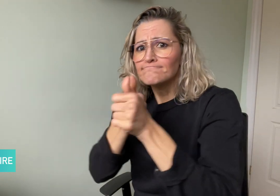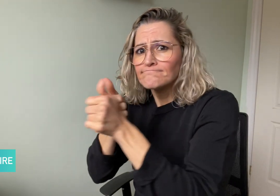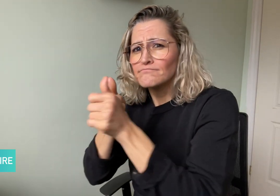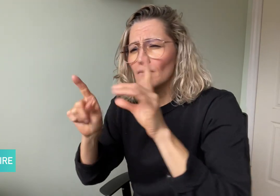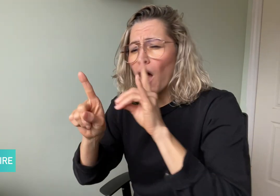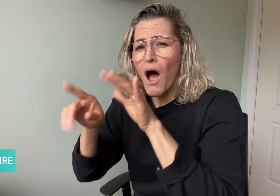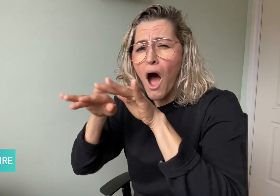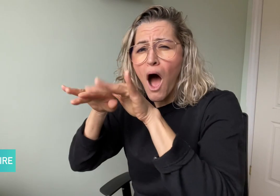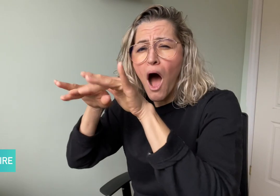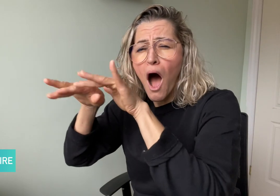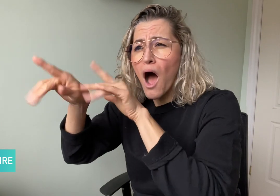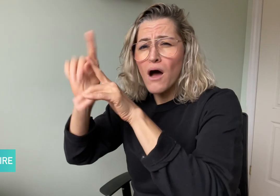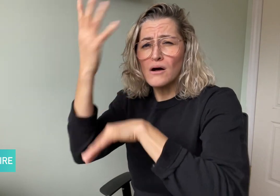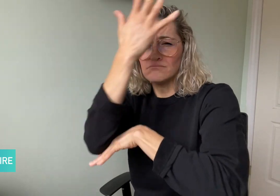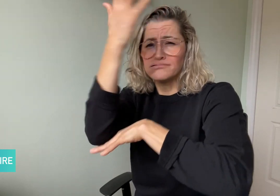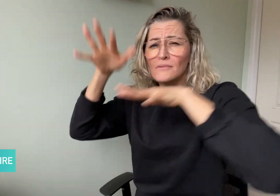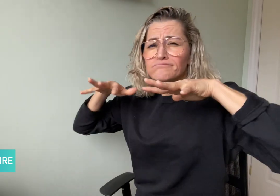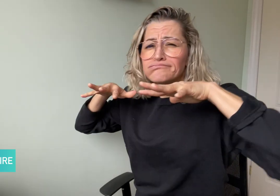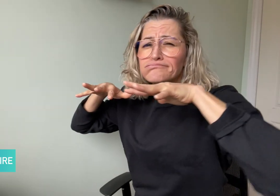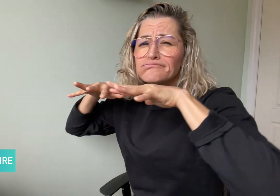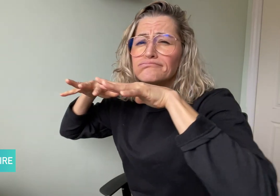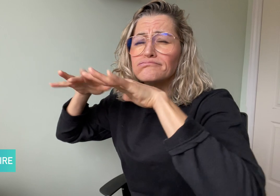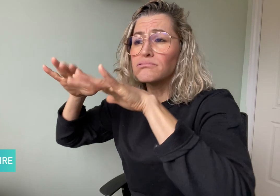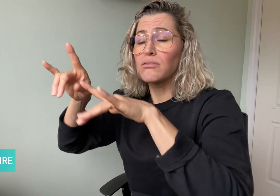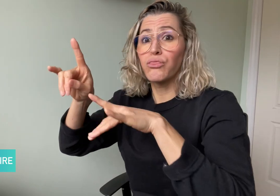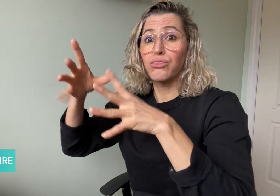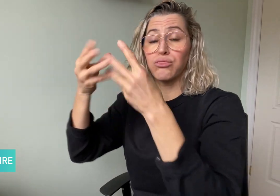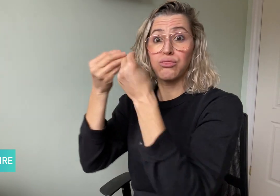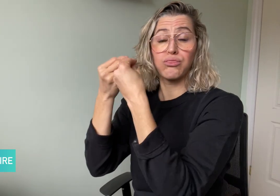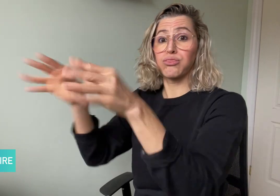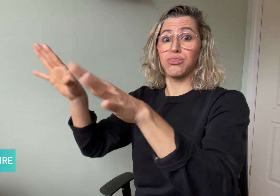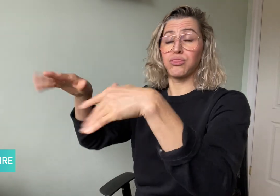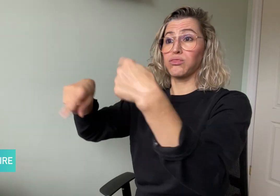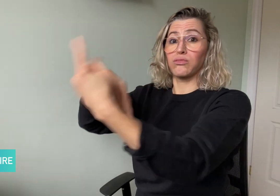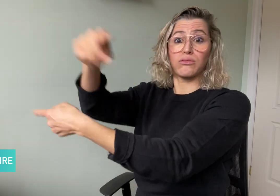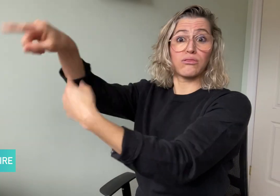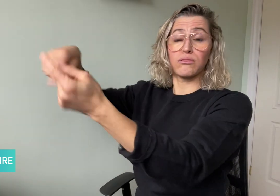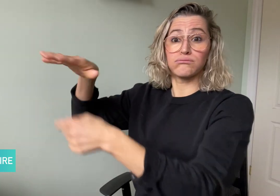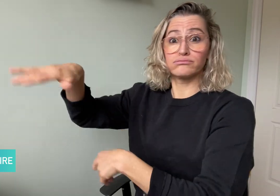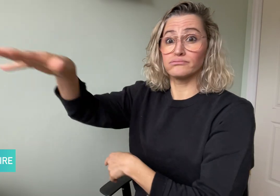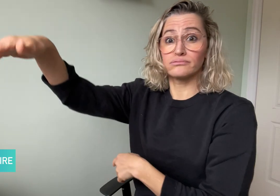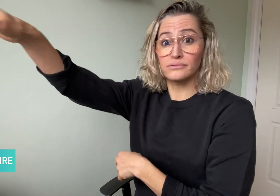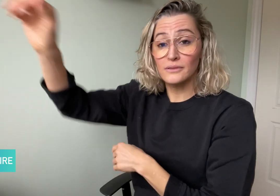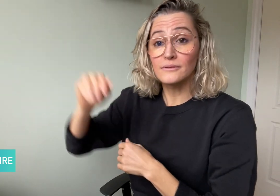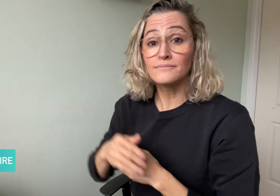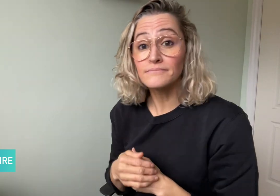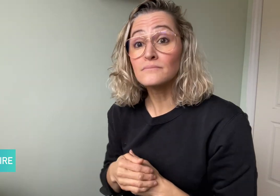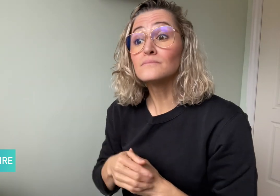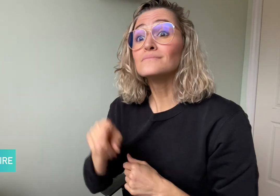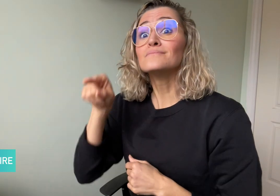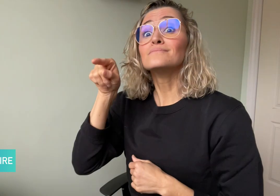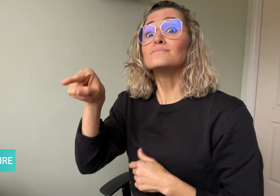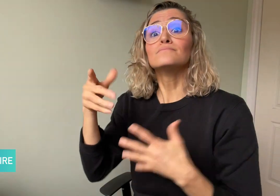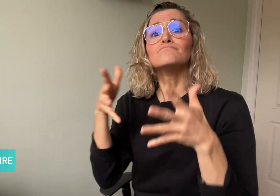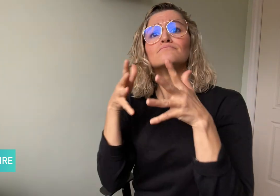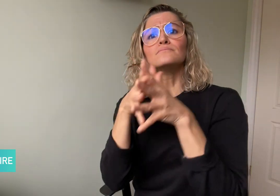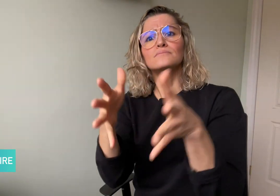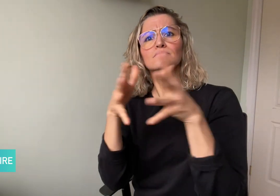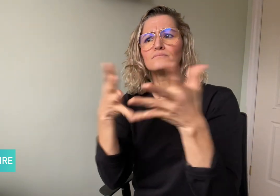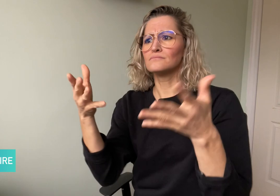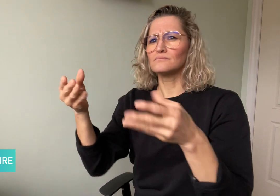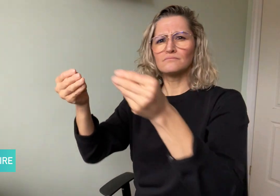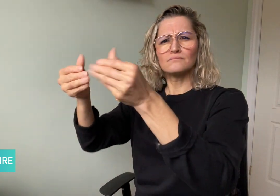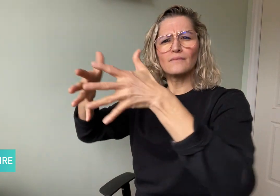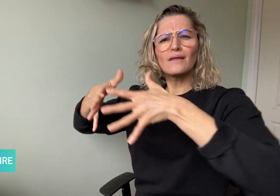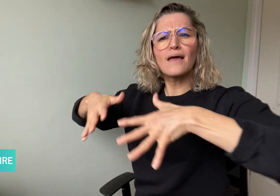the bush and ended up getting lost. When used to describe